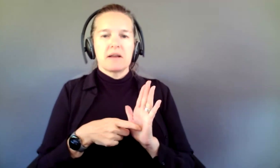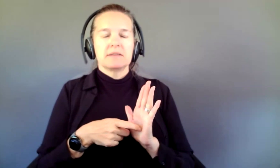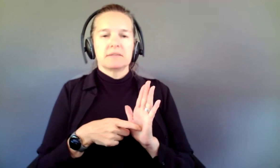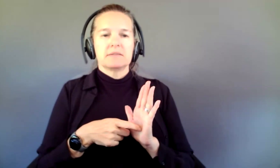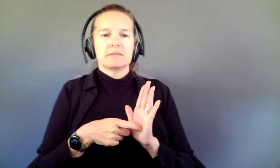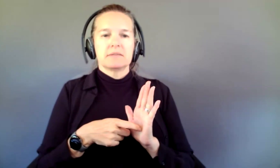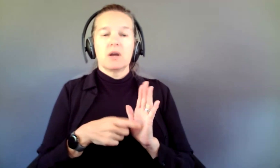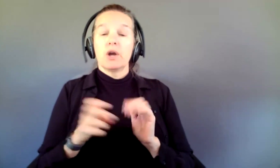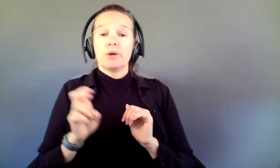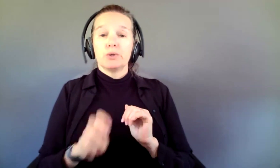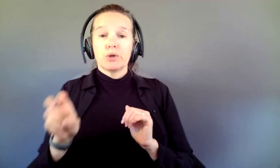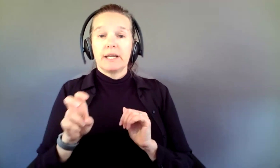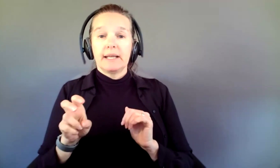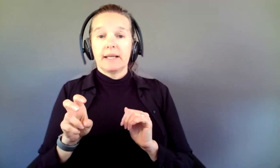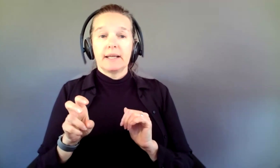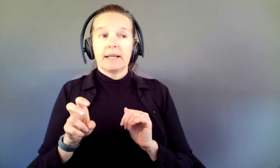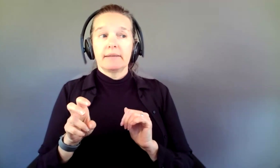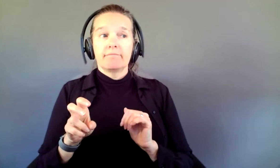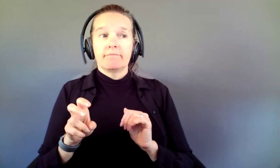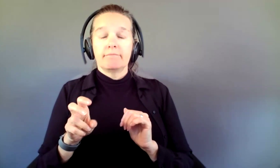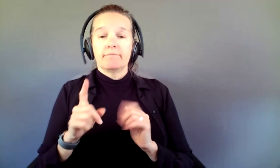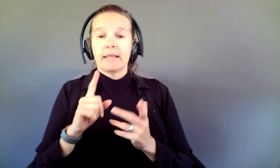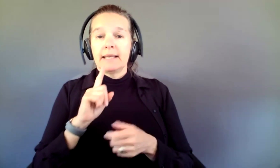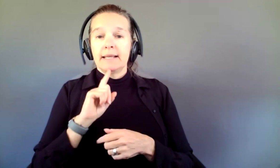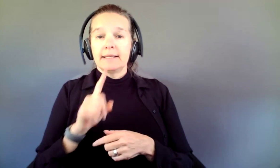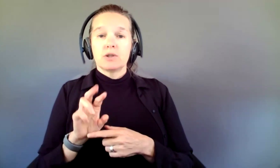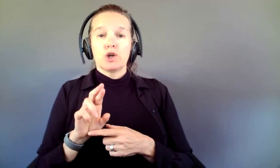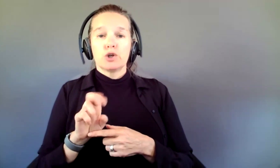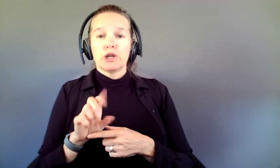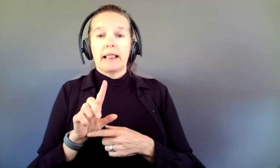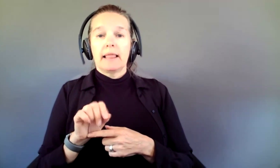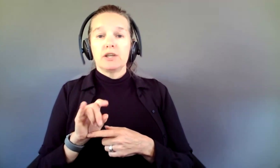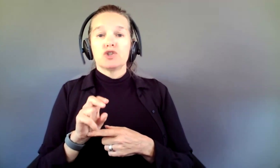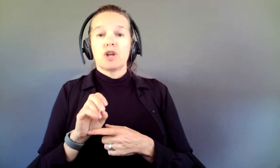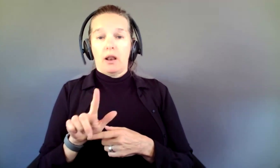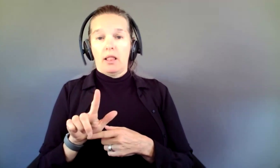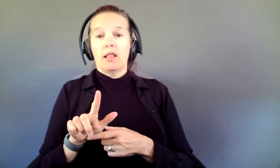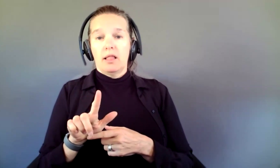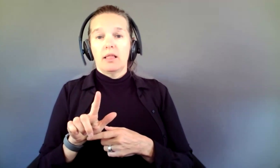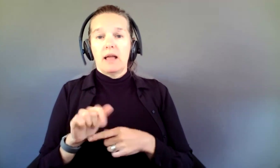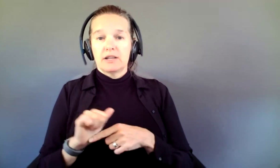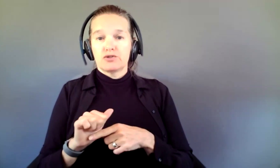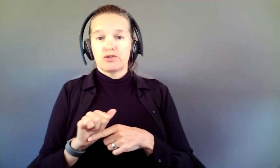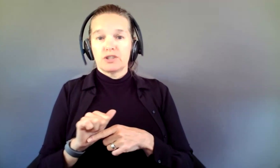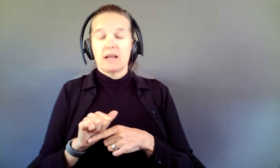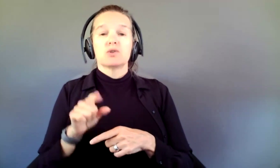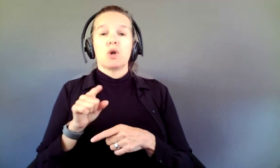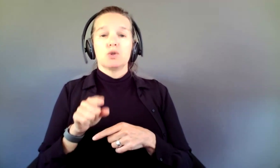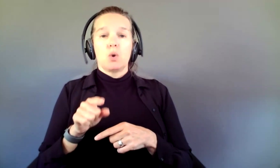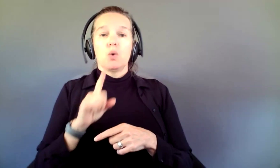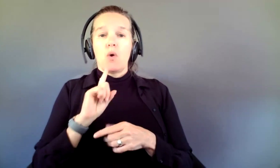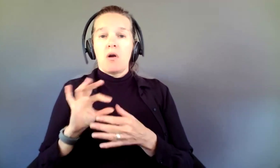touring is a relational exercise, and that you are constantly building those relationships. So,